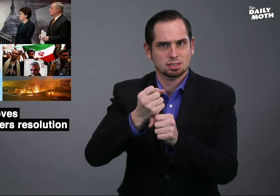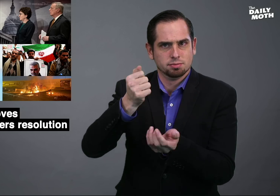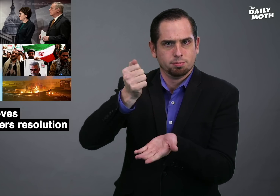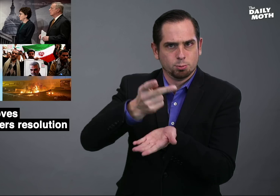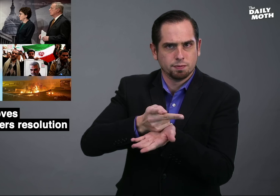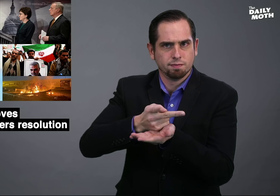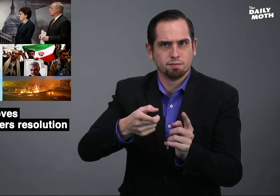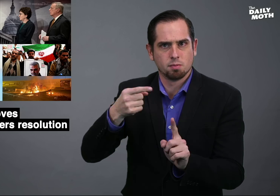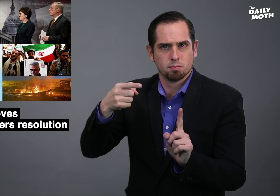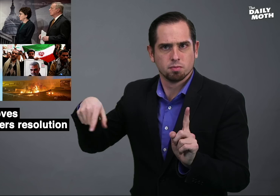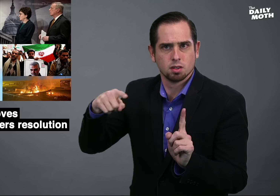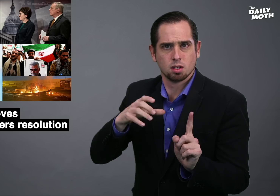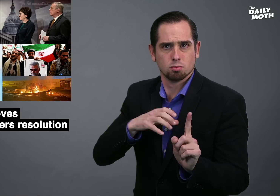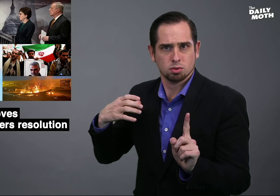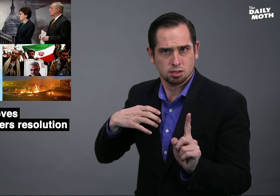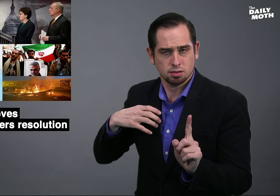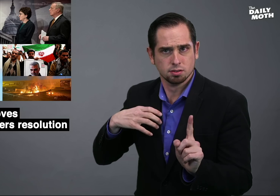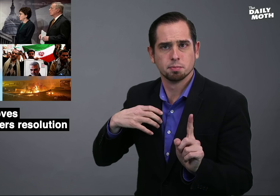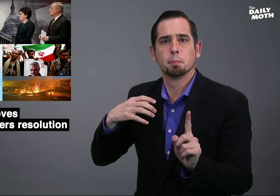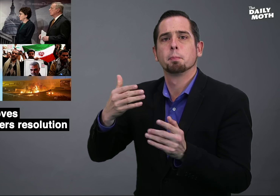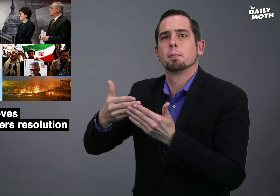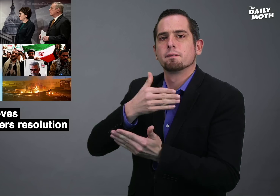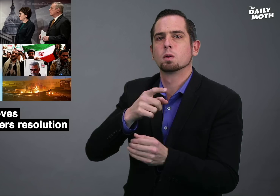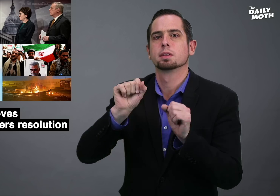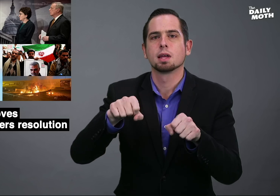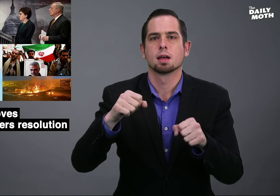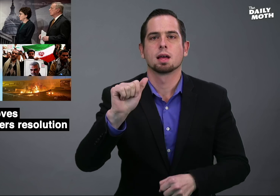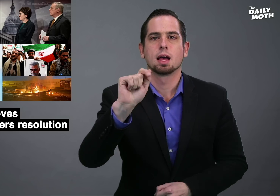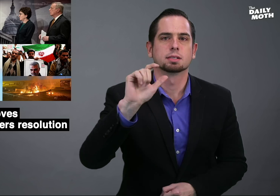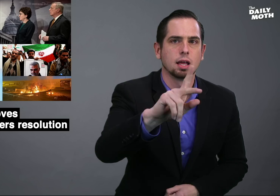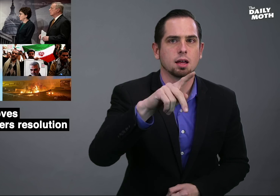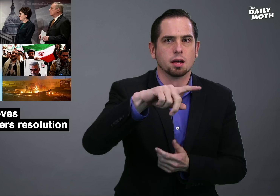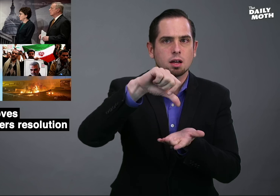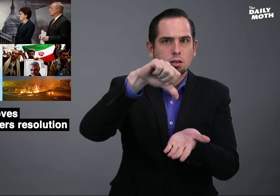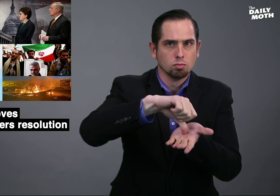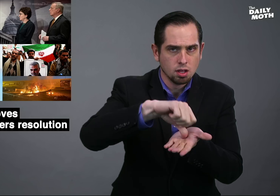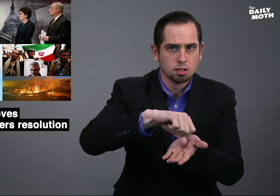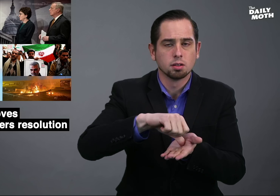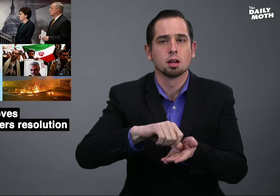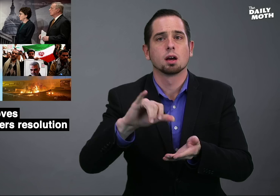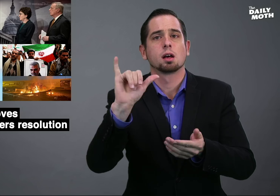congressional approval first before attacking Iran